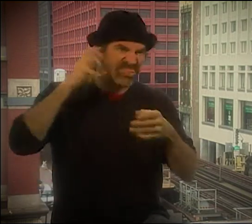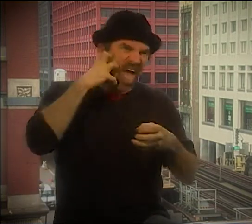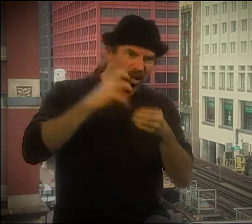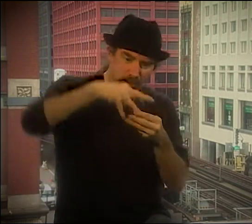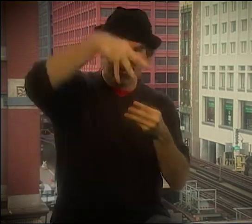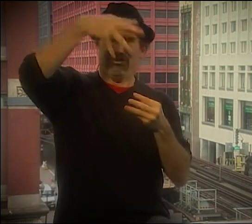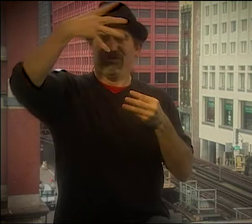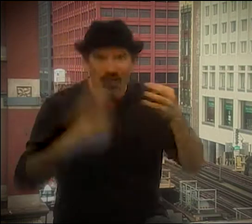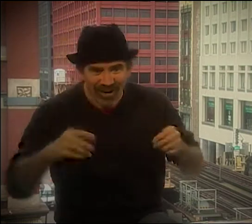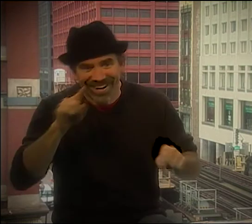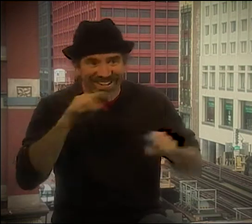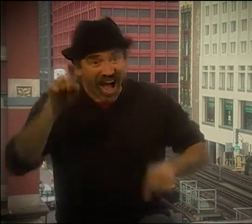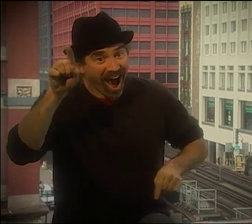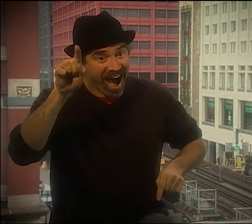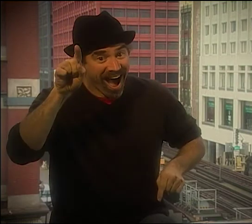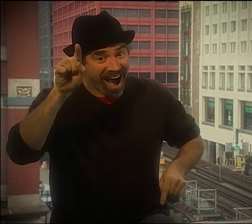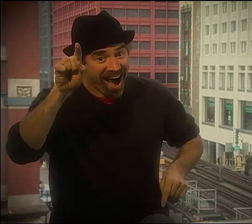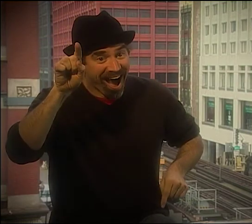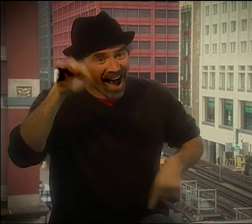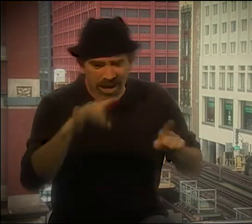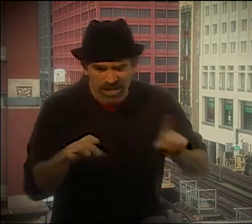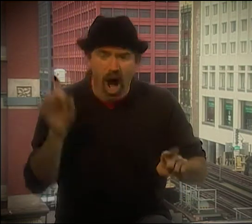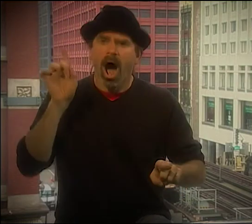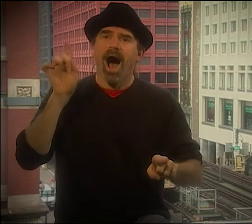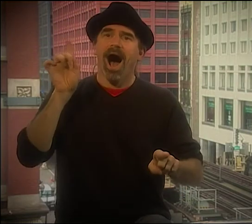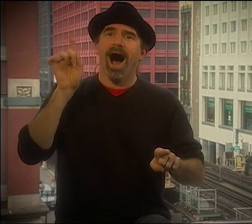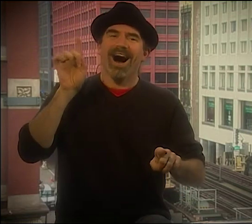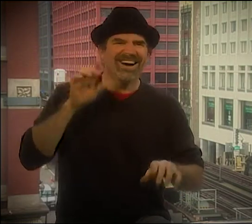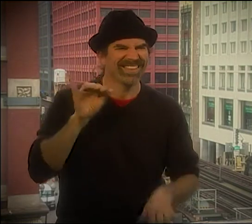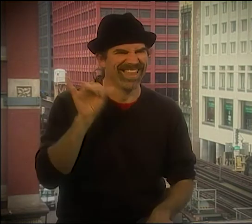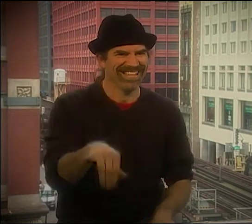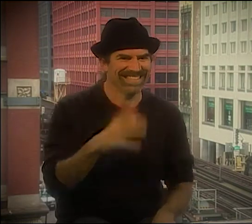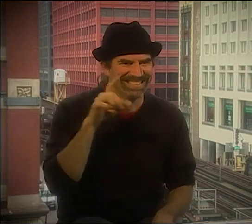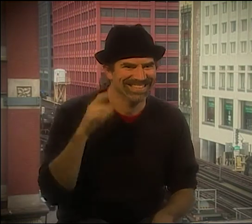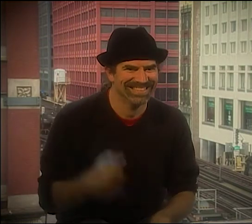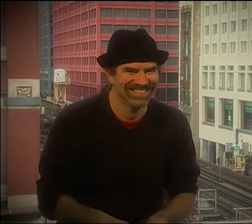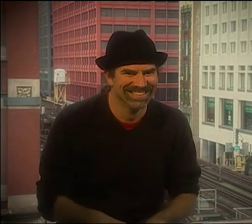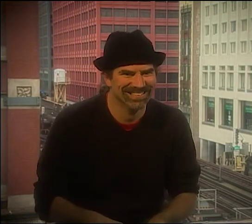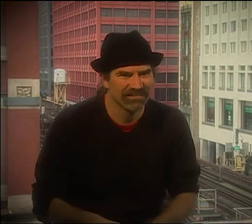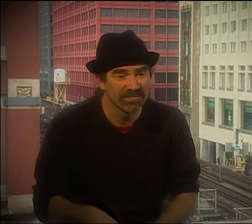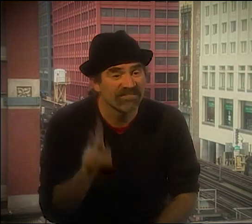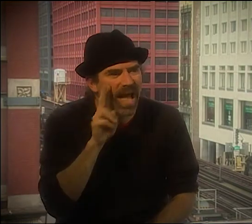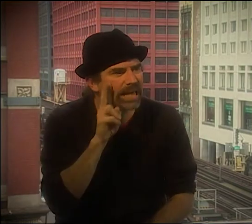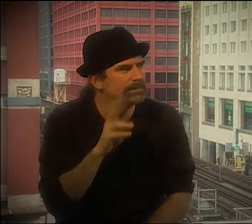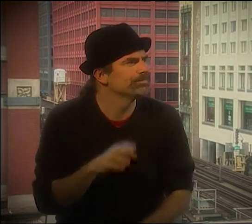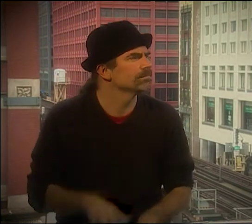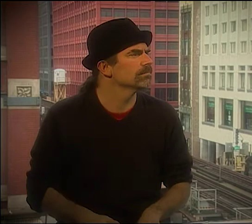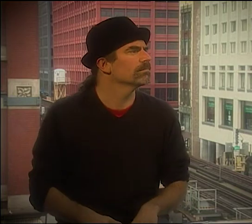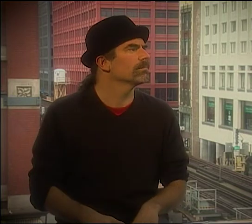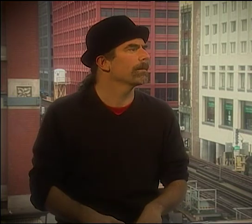AND THEN EVERYBODY GETS IT AND THEN FRENETIC AGAIN AND THEN SLOWLY CHANGING SHAPES AND BEING MORE LIKE A RAINBOW,